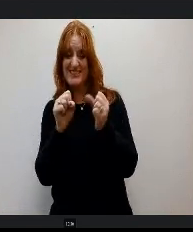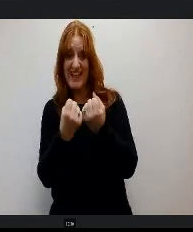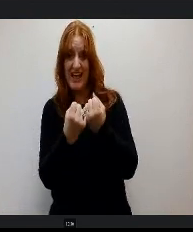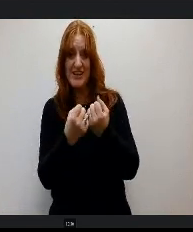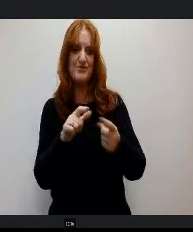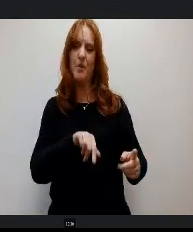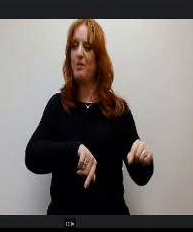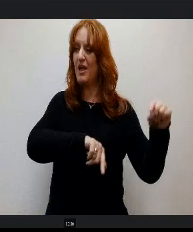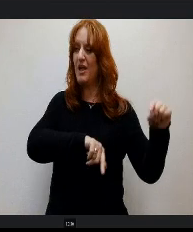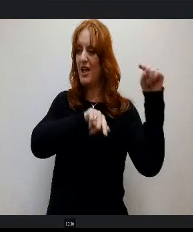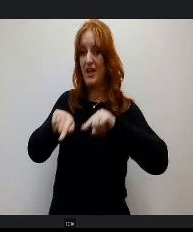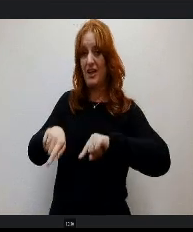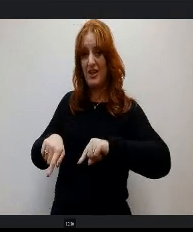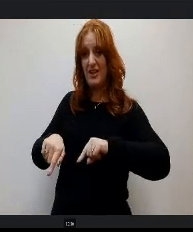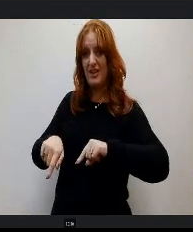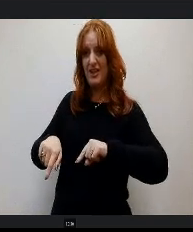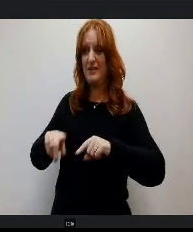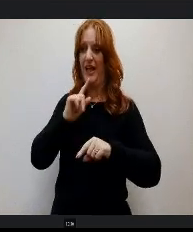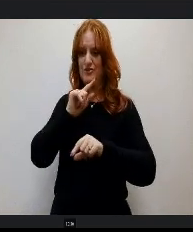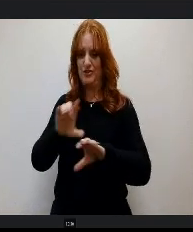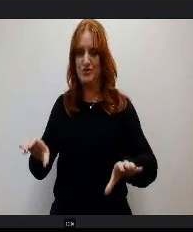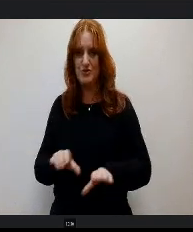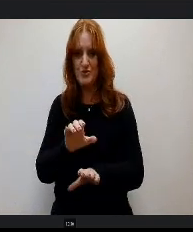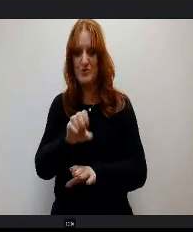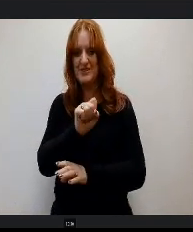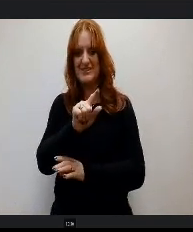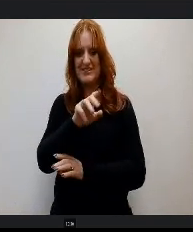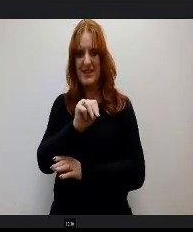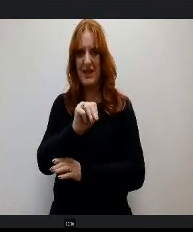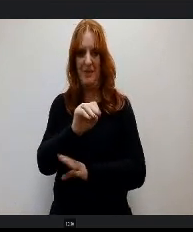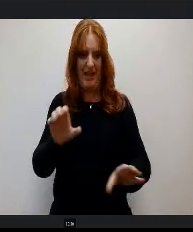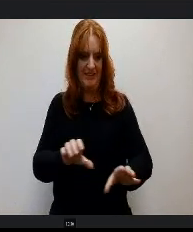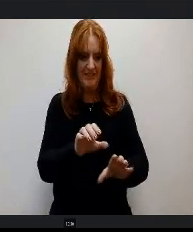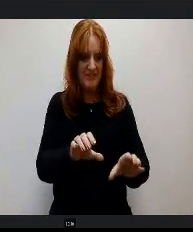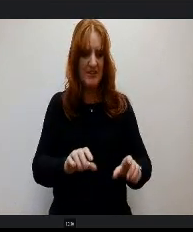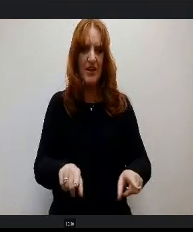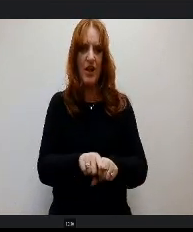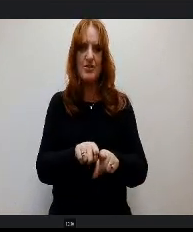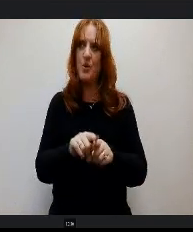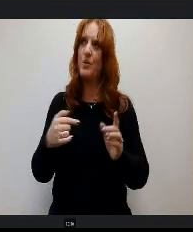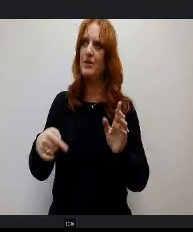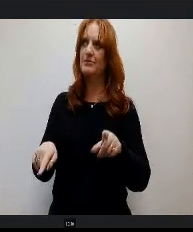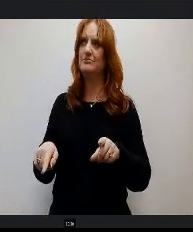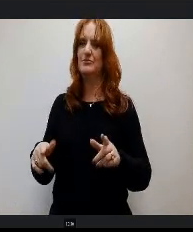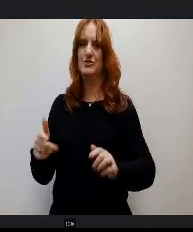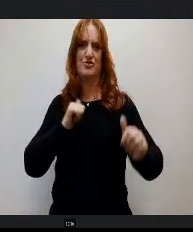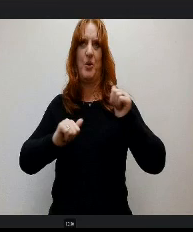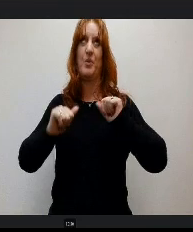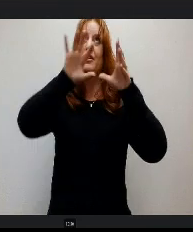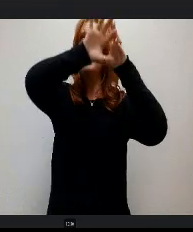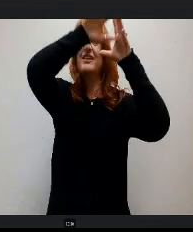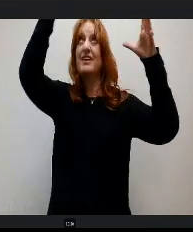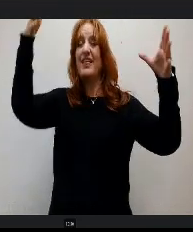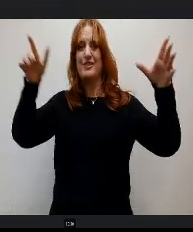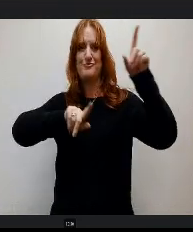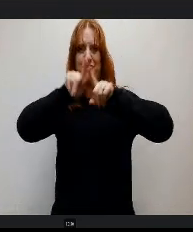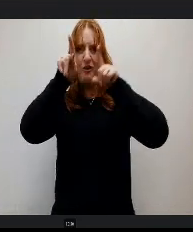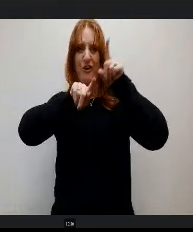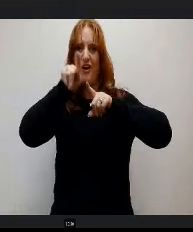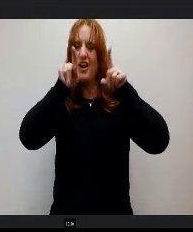Do his hands on STEM activity each month a show in the planetarium that t works through a different science topic, but they